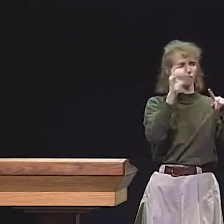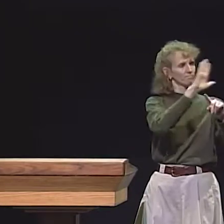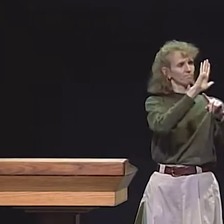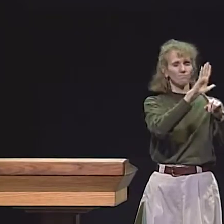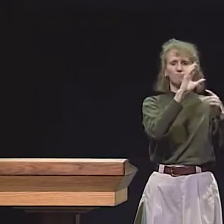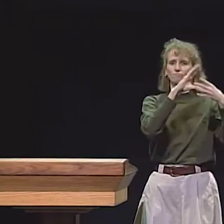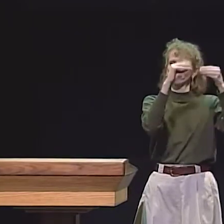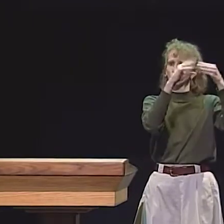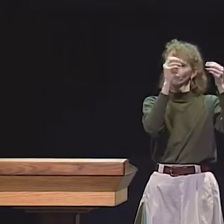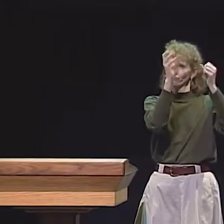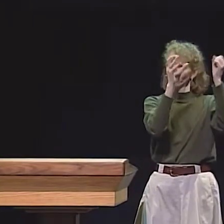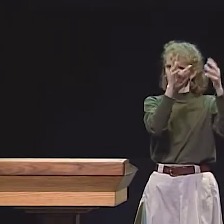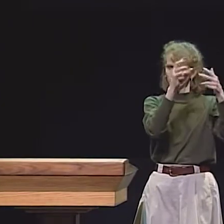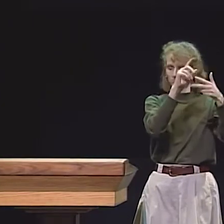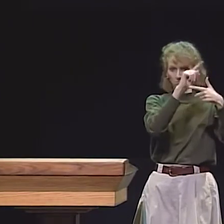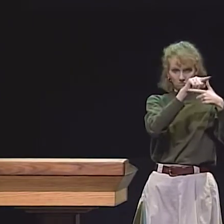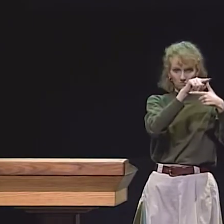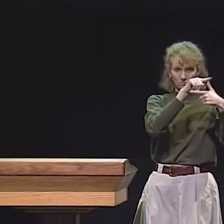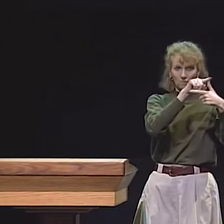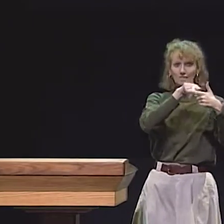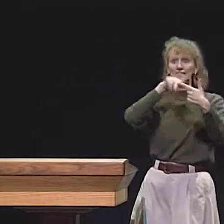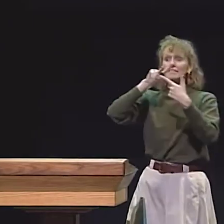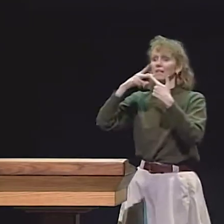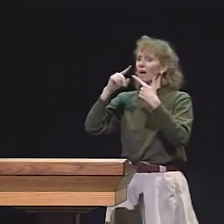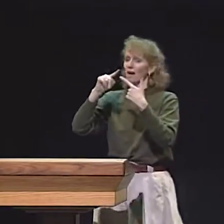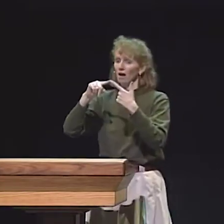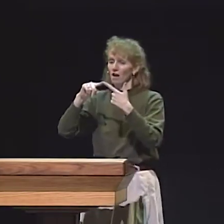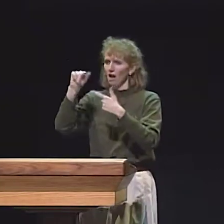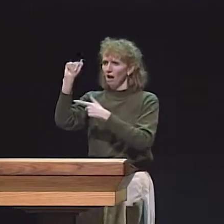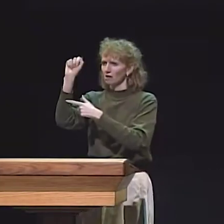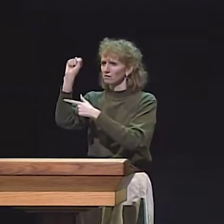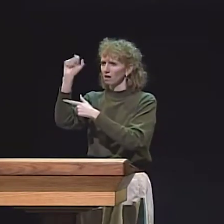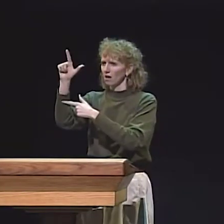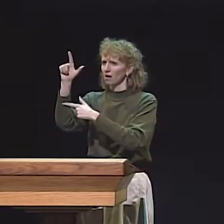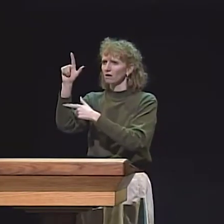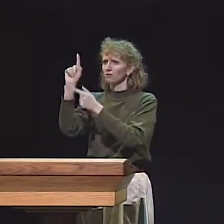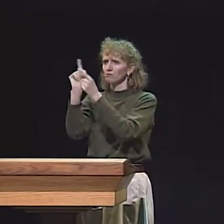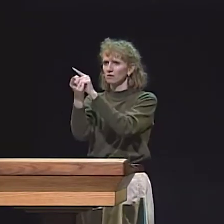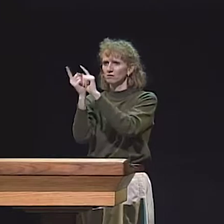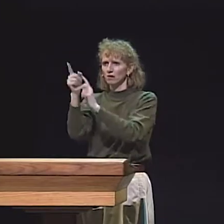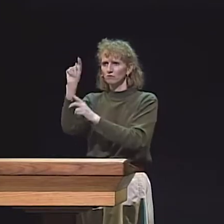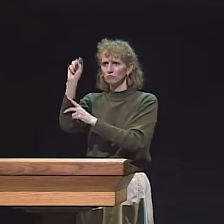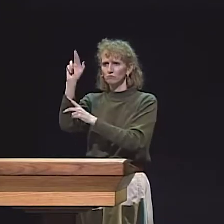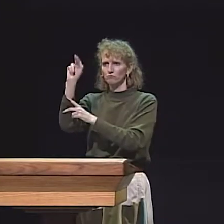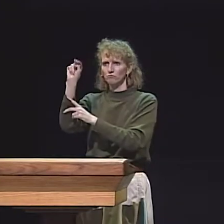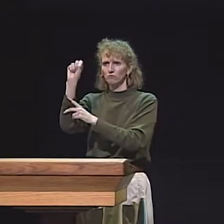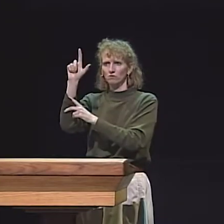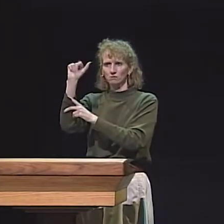FOR EXAMPLE, SOME OF THE STORIES ARE ORIGINAL STORIES IN ASL THAT HAVE BEEN CREATED IN ASL AND TOLD IN ASL,